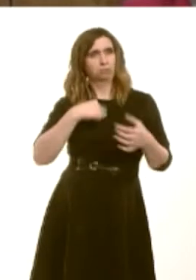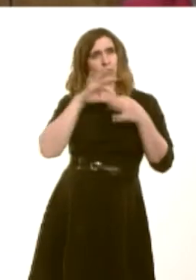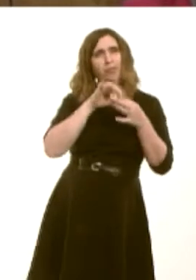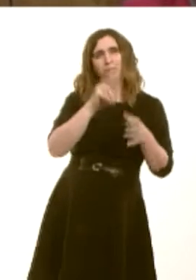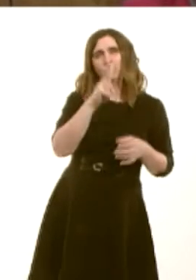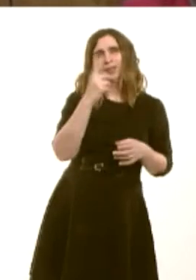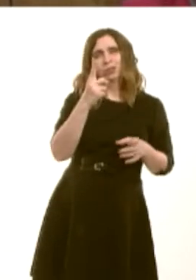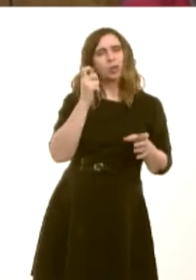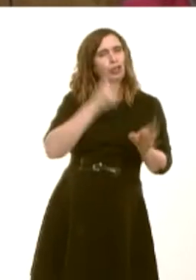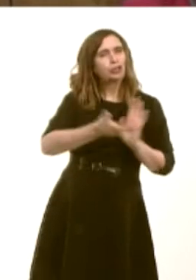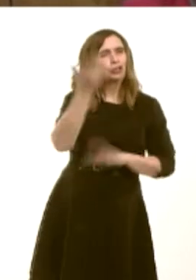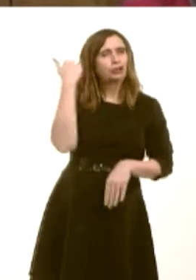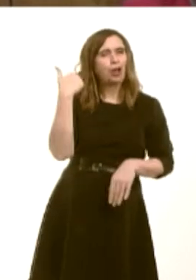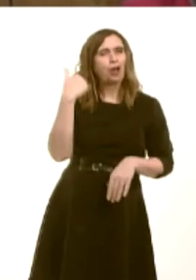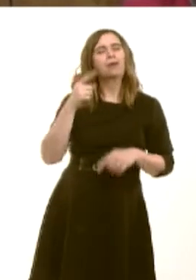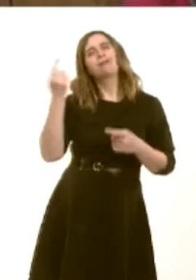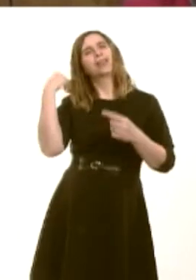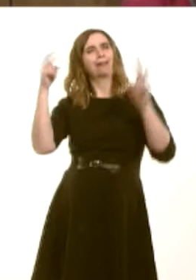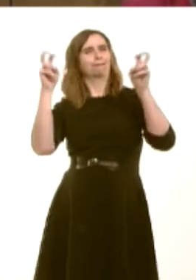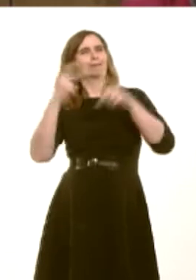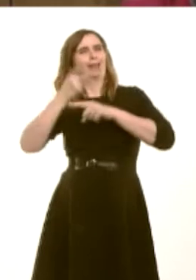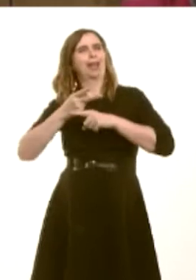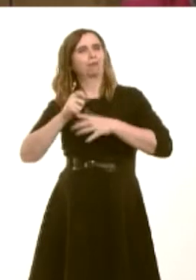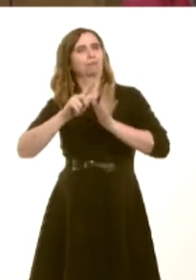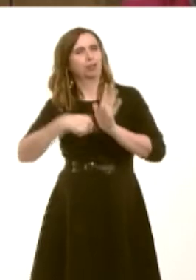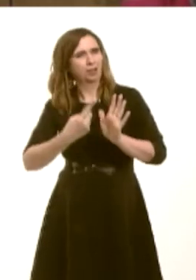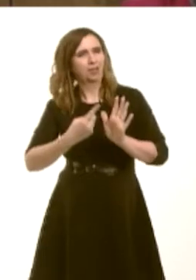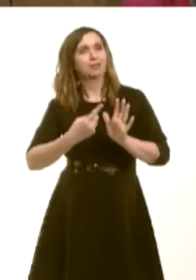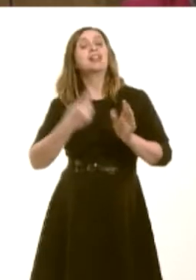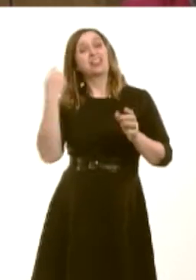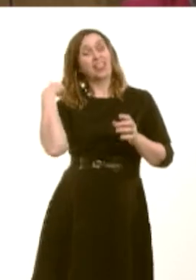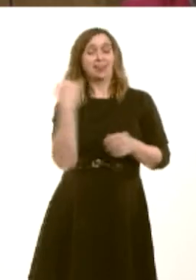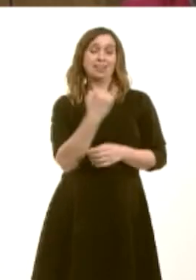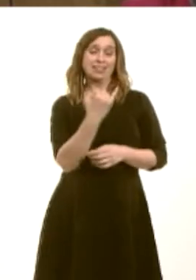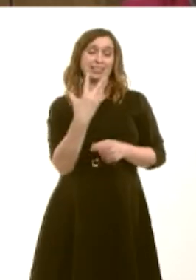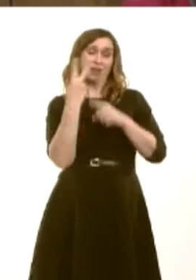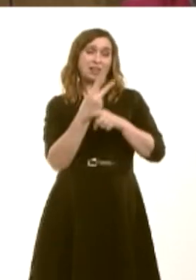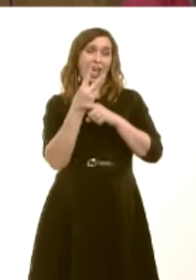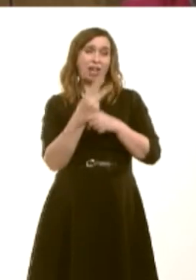when it was the Carers Project. Then, 65 carers used their service; now, there are more than